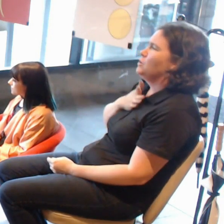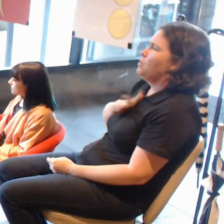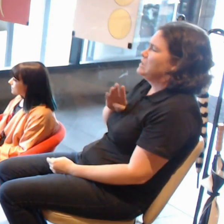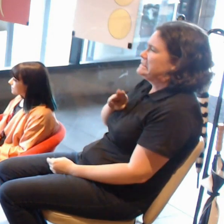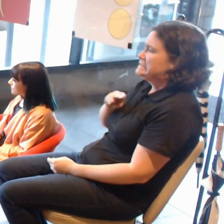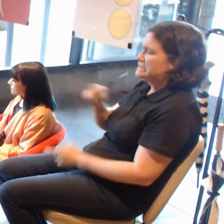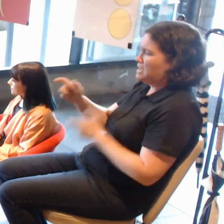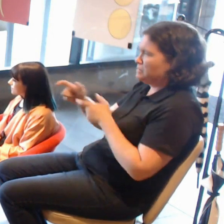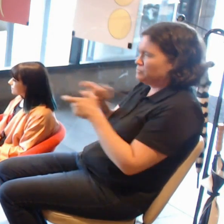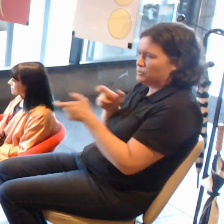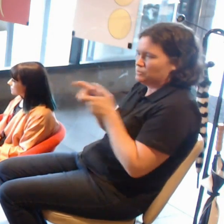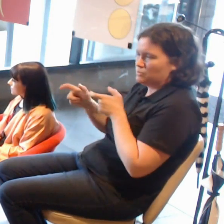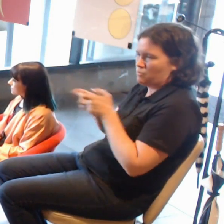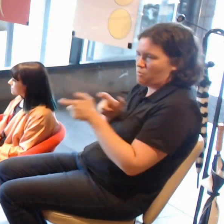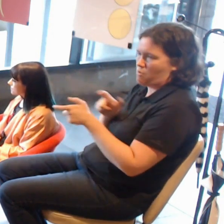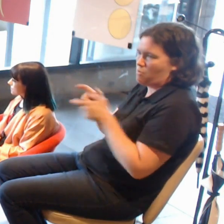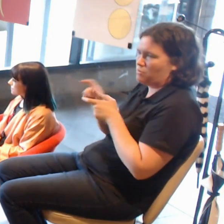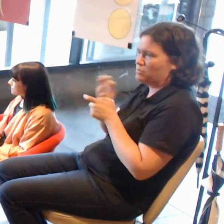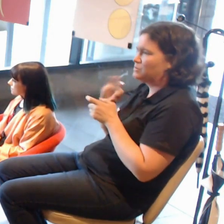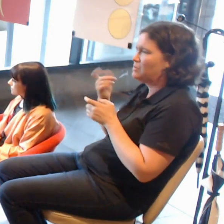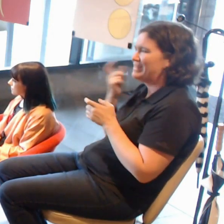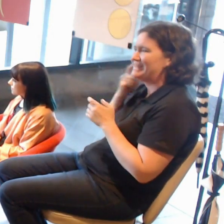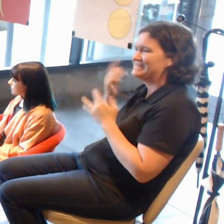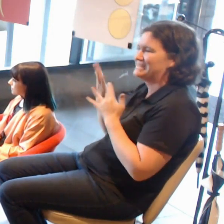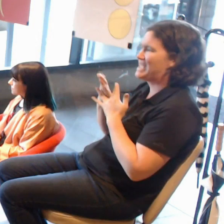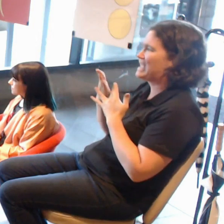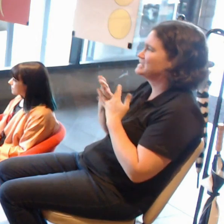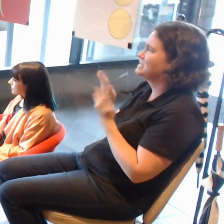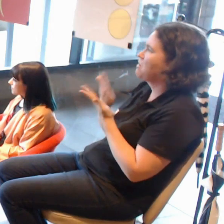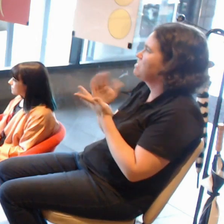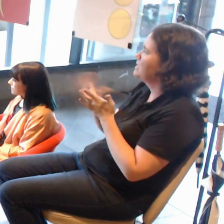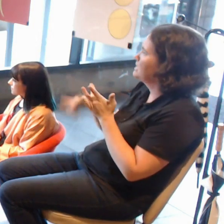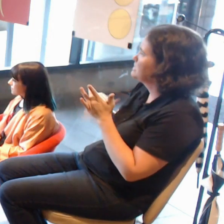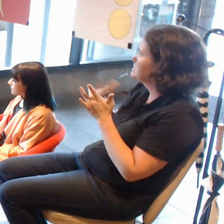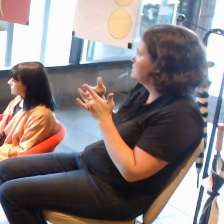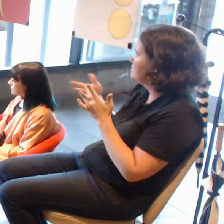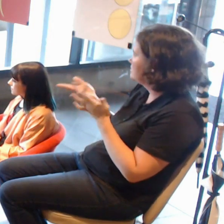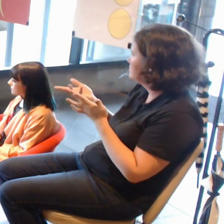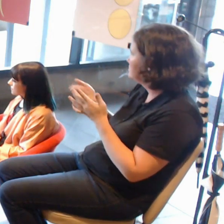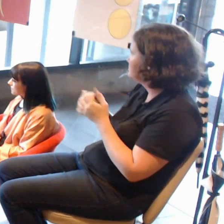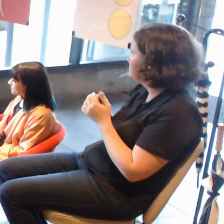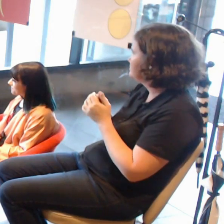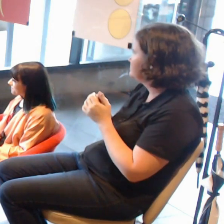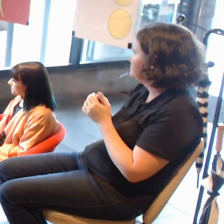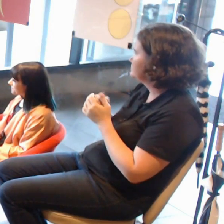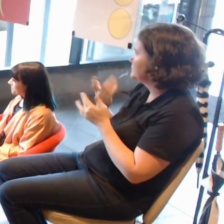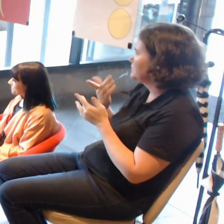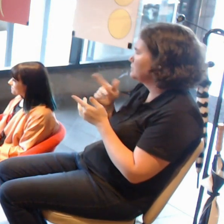that the gallery feels it has to have over its work about who can see something in a certain space?